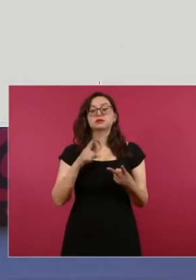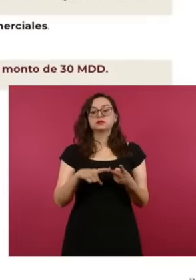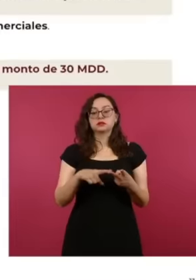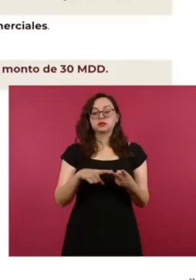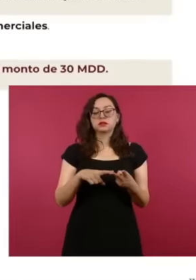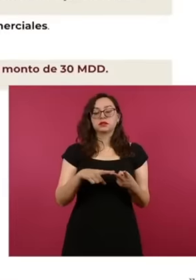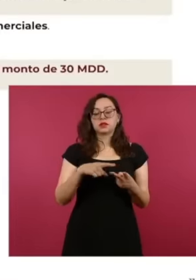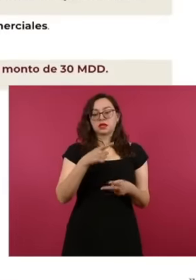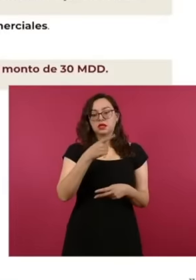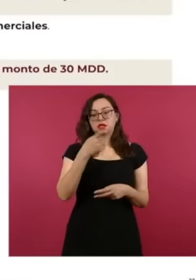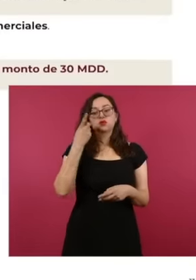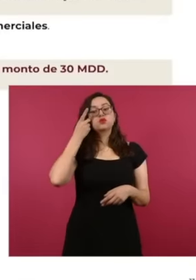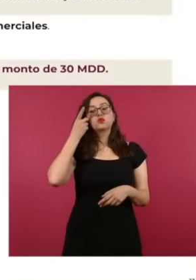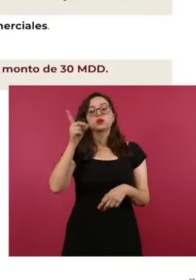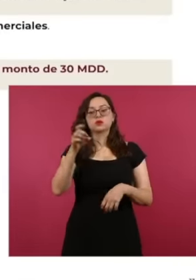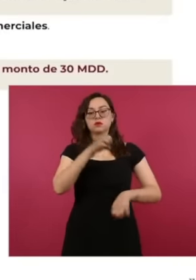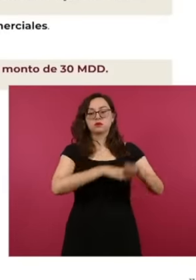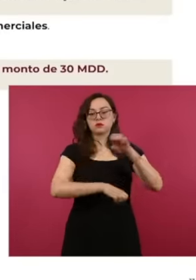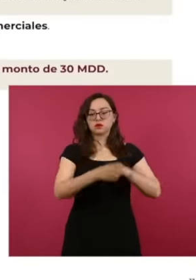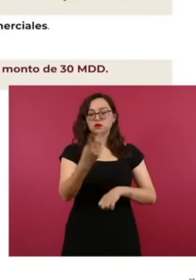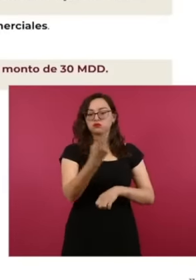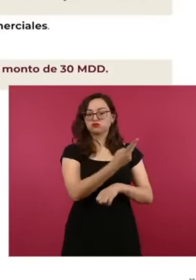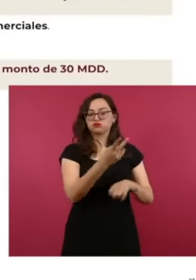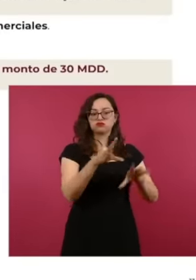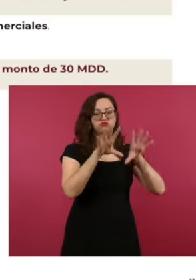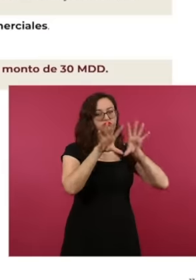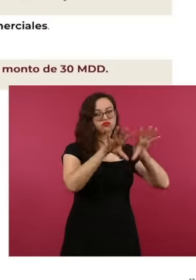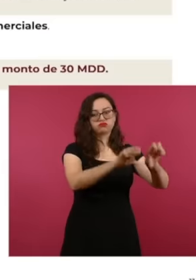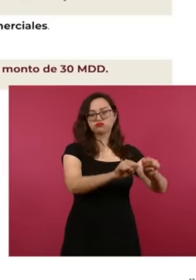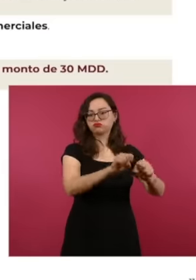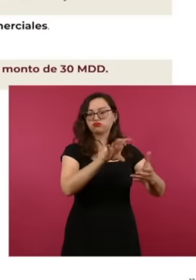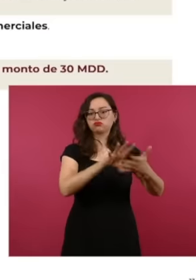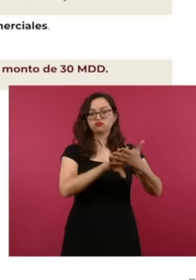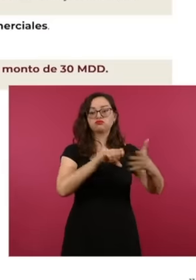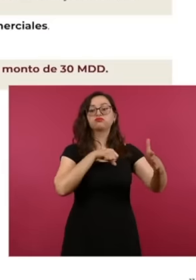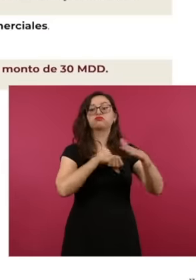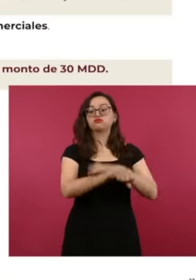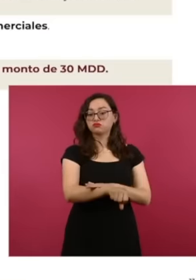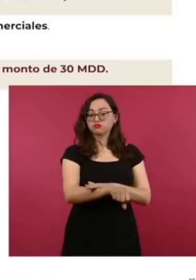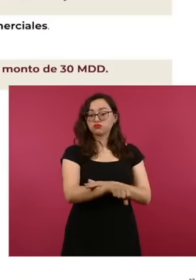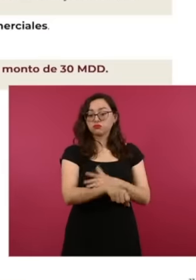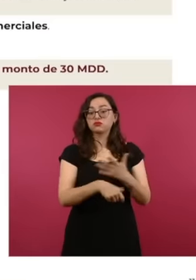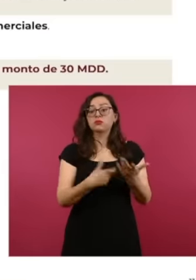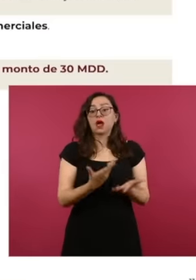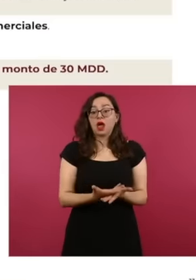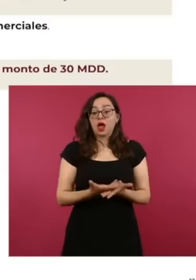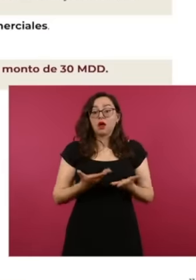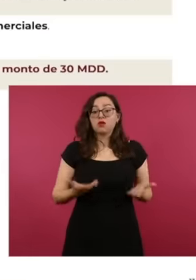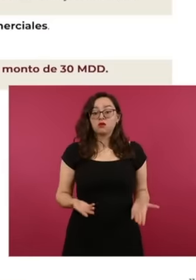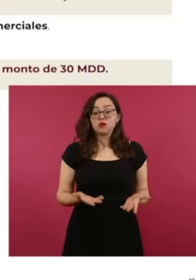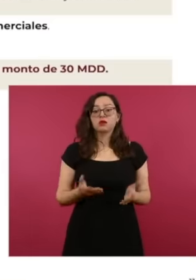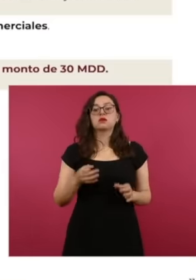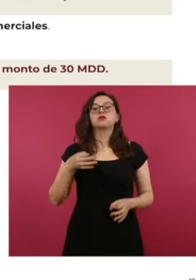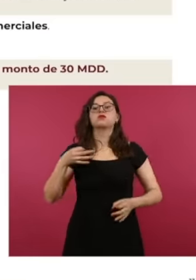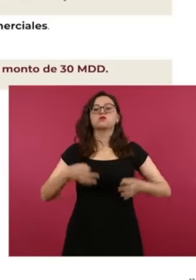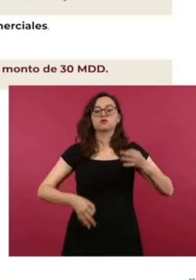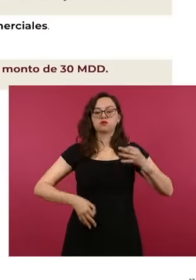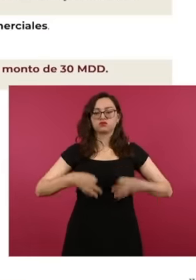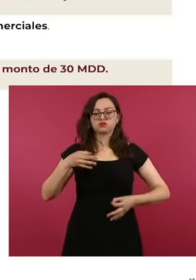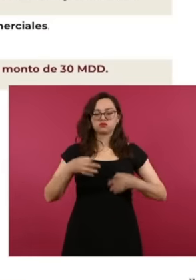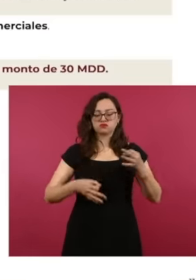arrested and what are the results? The supervisory judge approved a reparatory